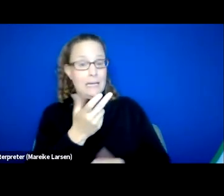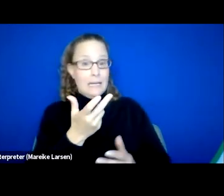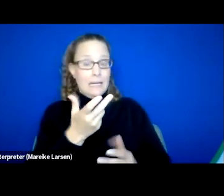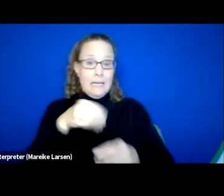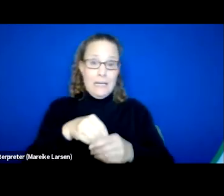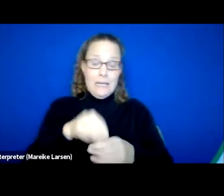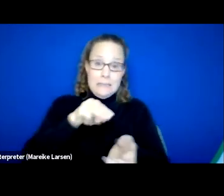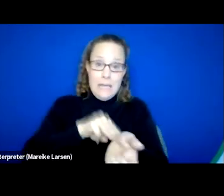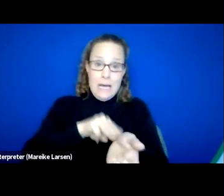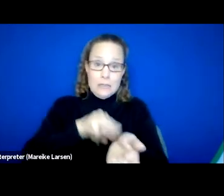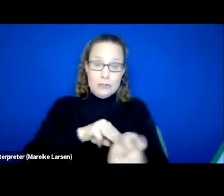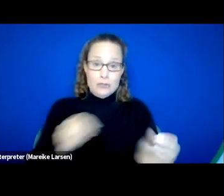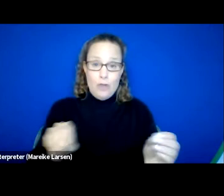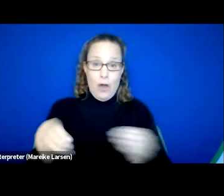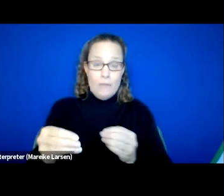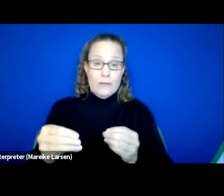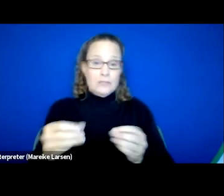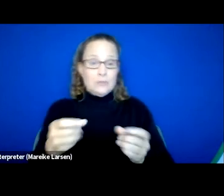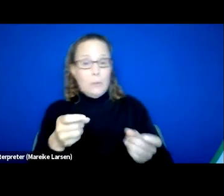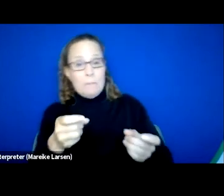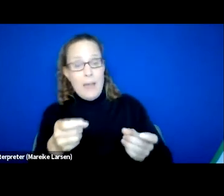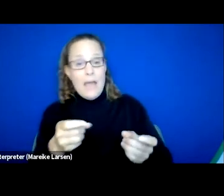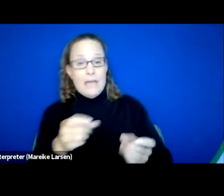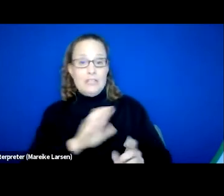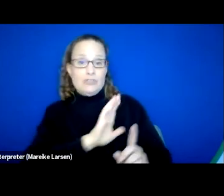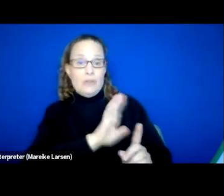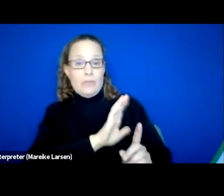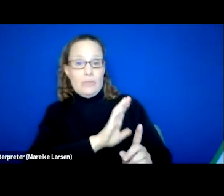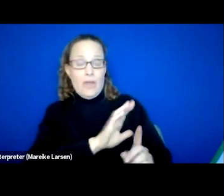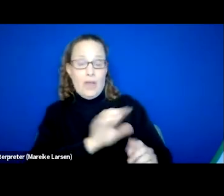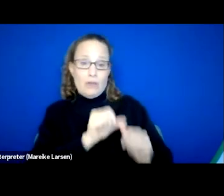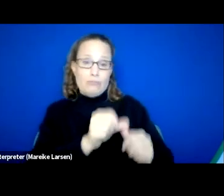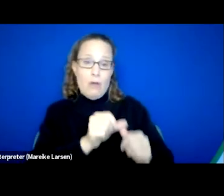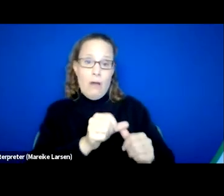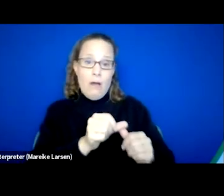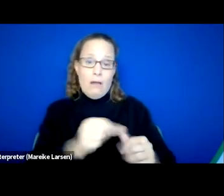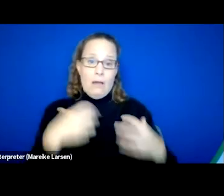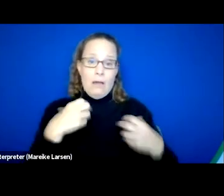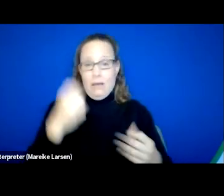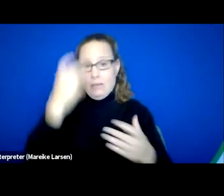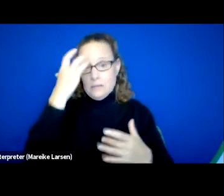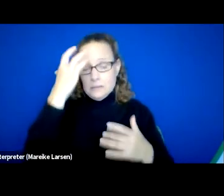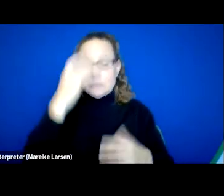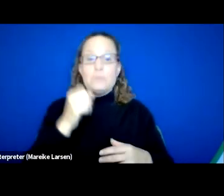to manage any sorts of ongoing chronic health conditions, or if they're being seen